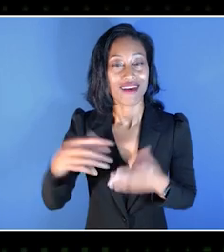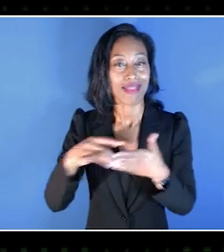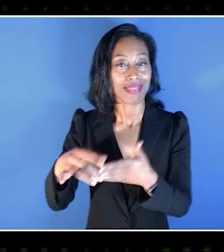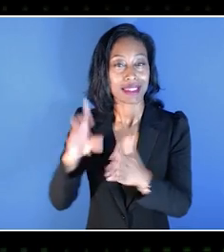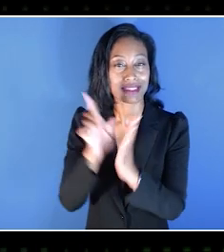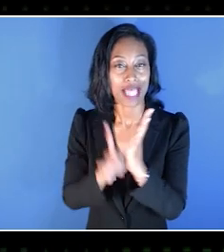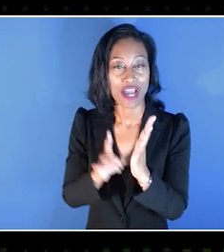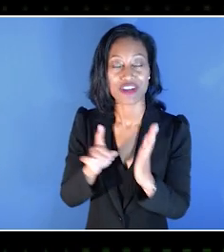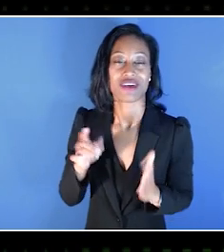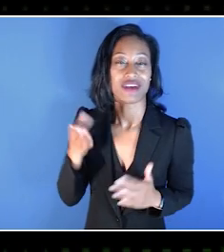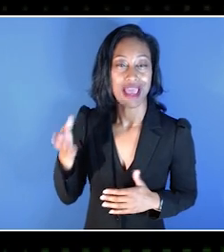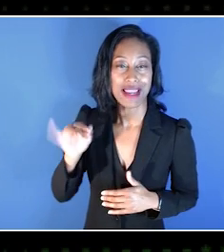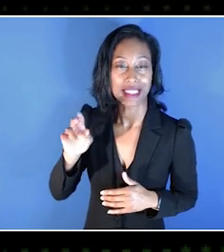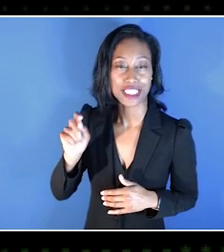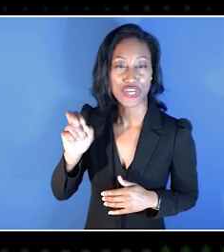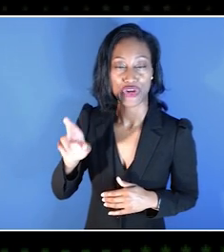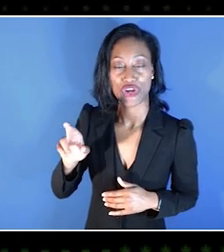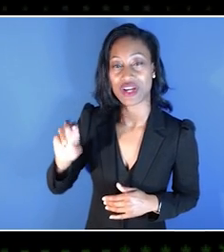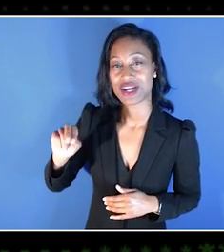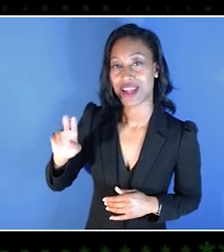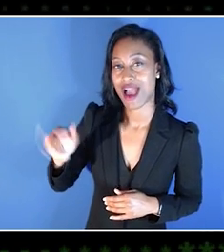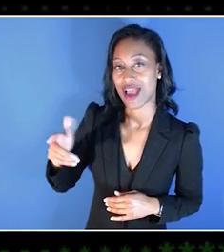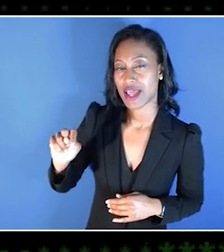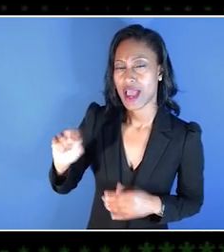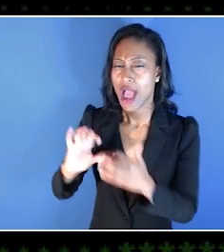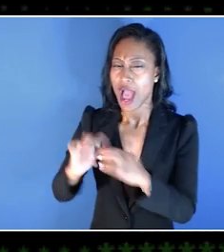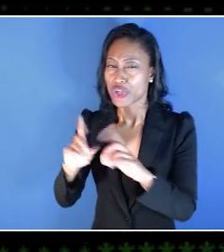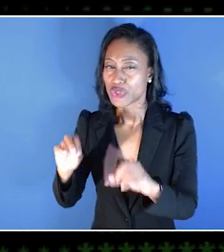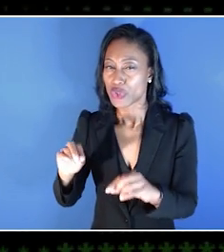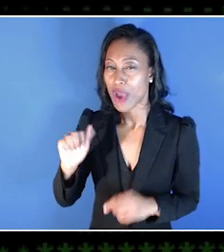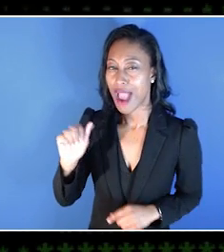to find out how they made As Dusk Falls as accessible as possible.